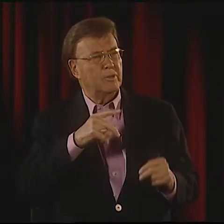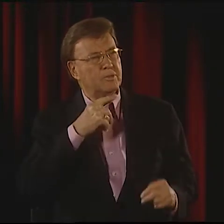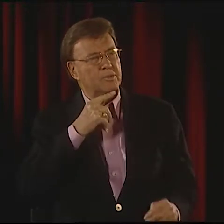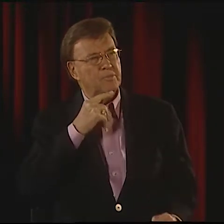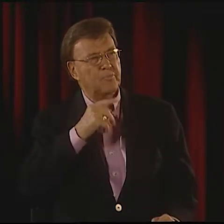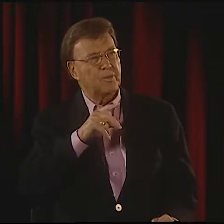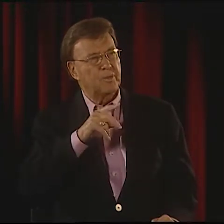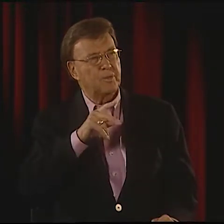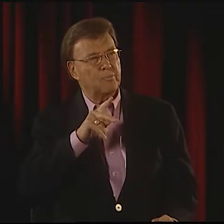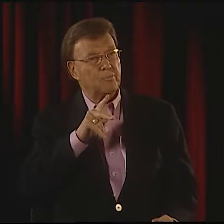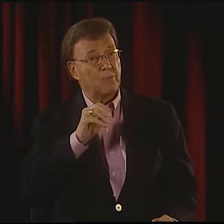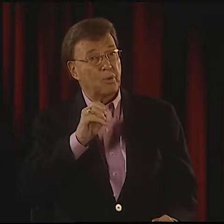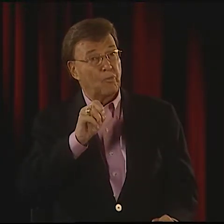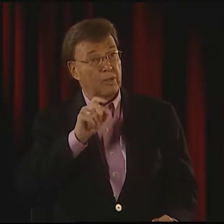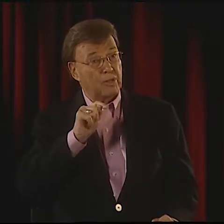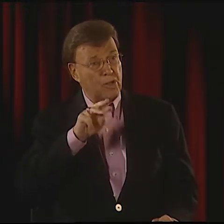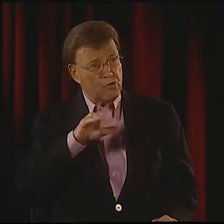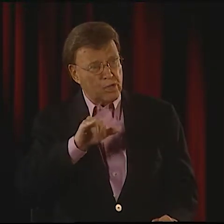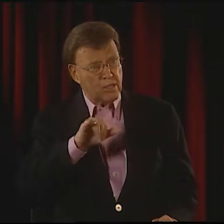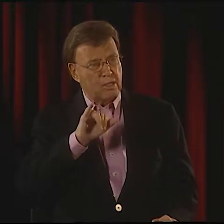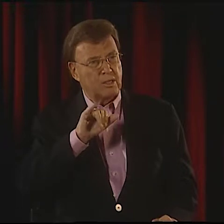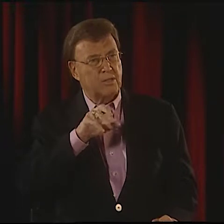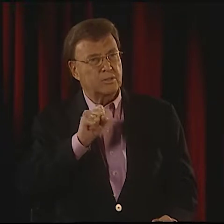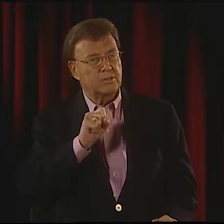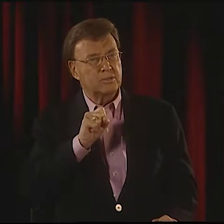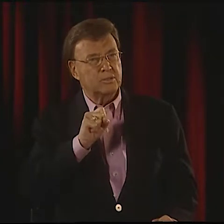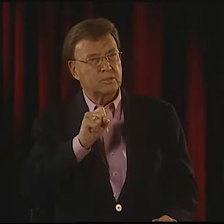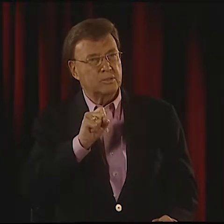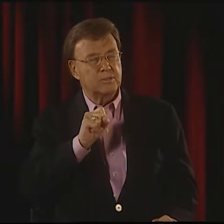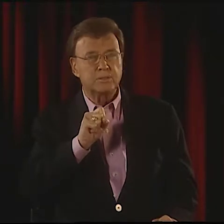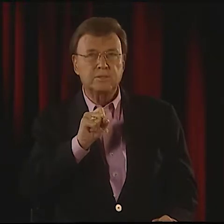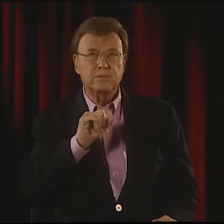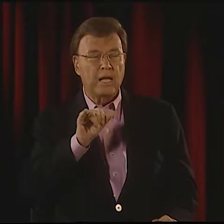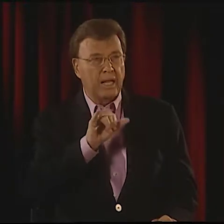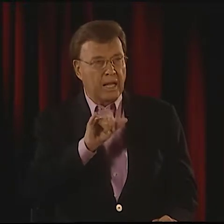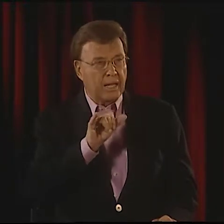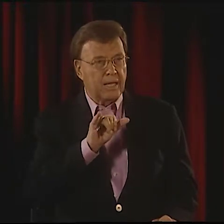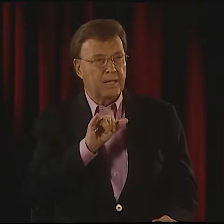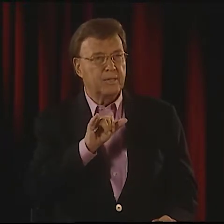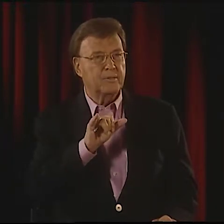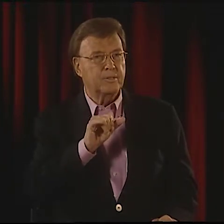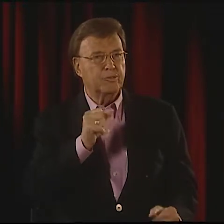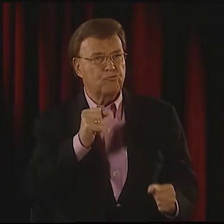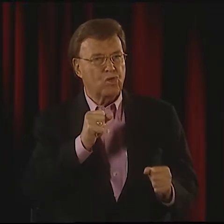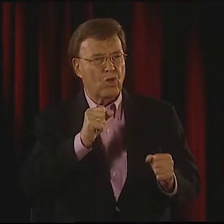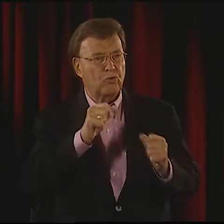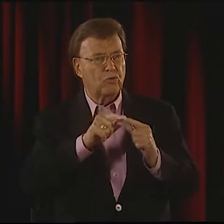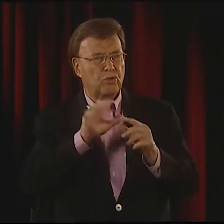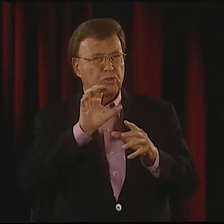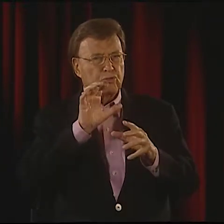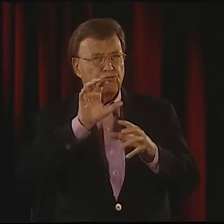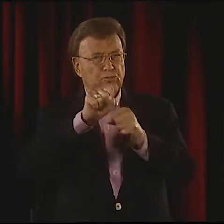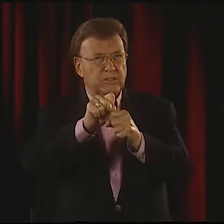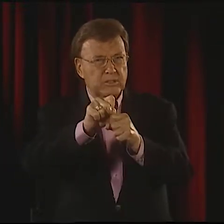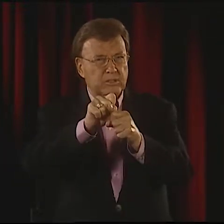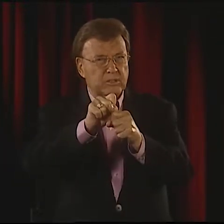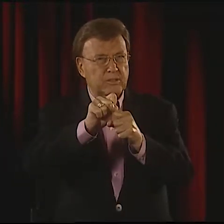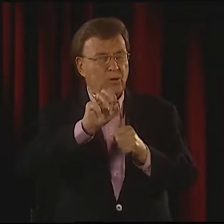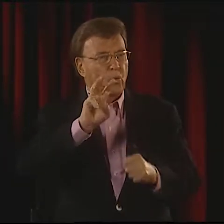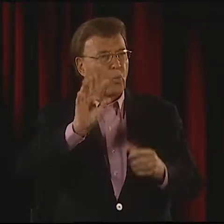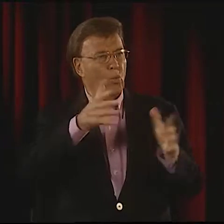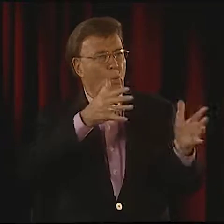IT SAID, "POETRY IS LIKE TRYING TO CATCH THE WIND.